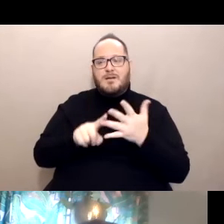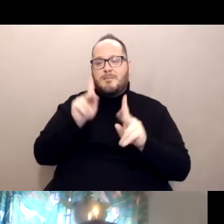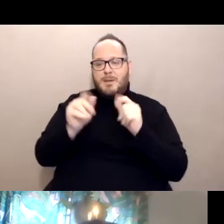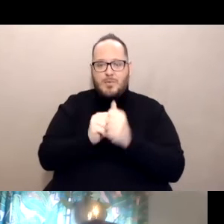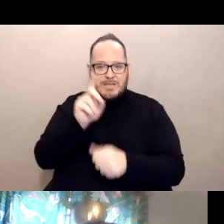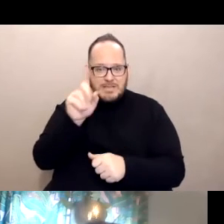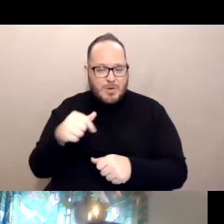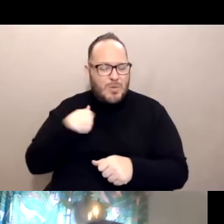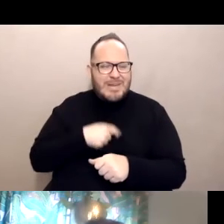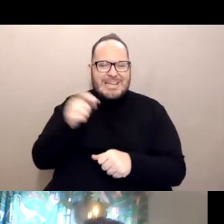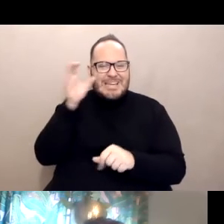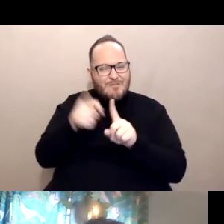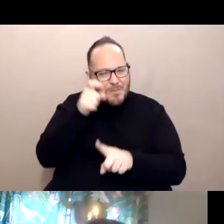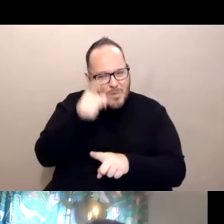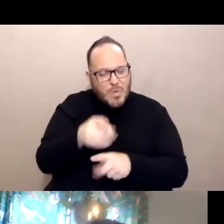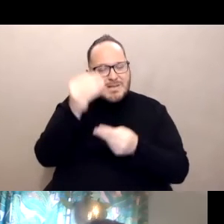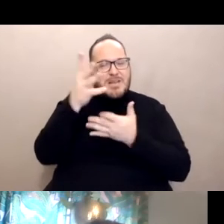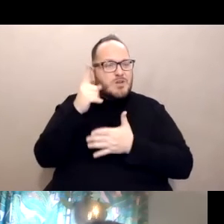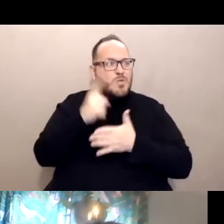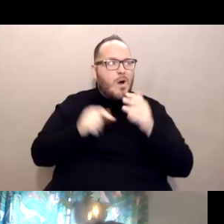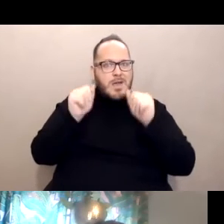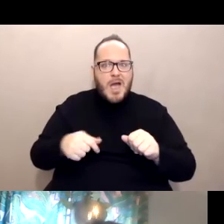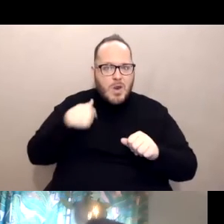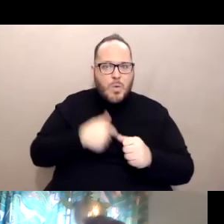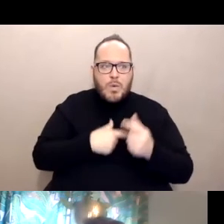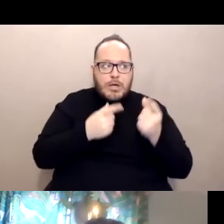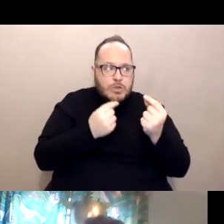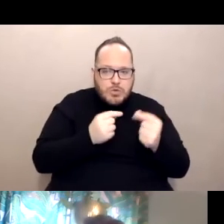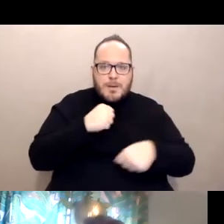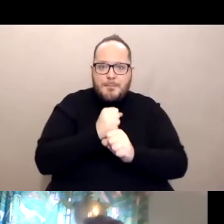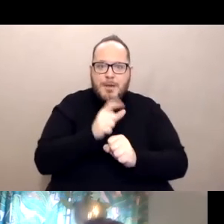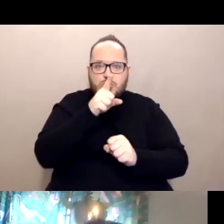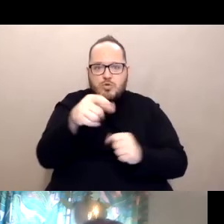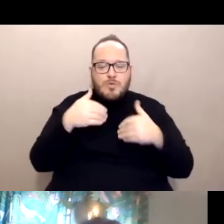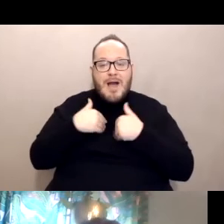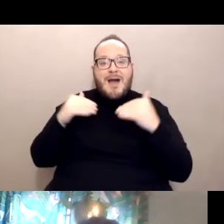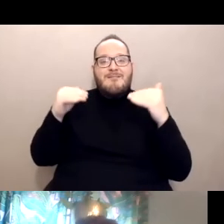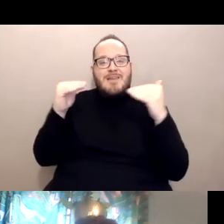to tell us what can we do to make sure that you have equal and fair access to the vaccine.